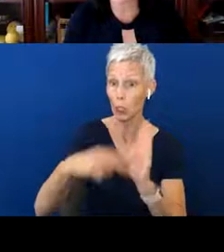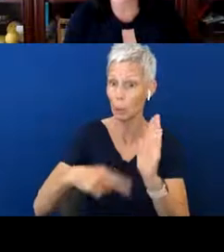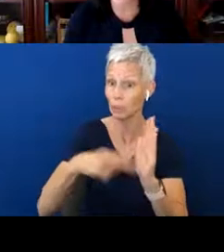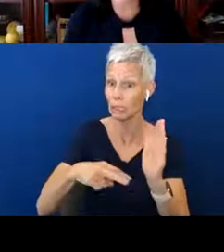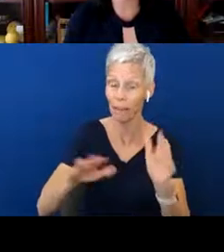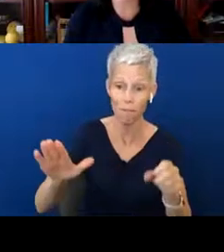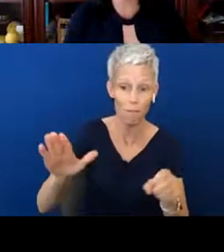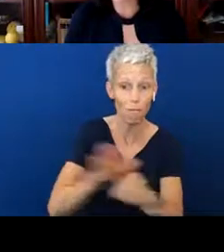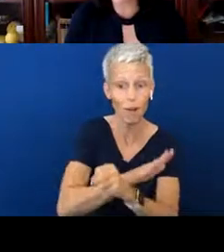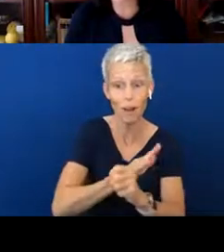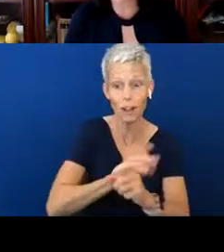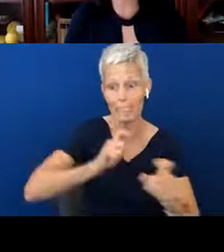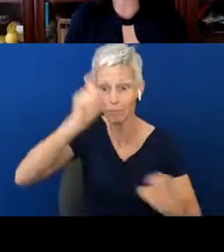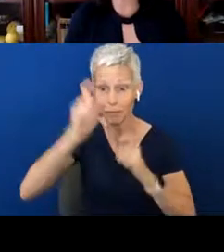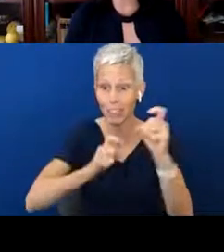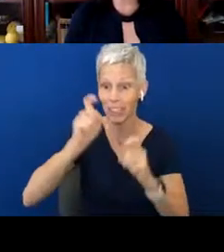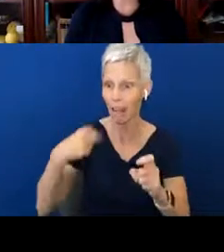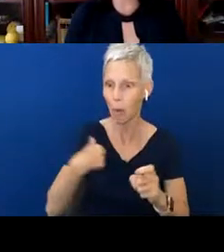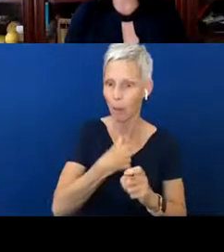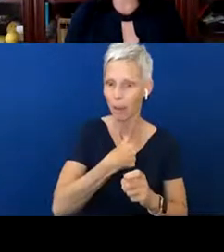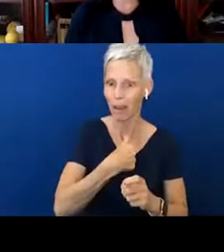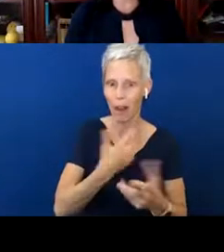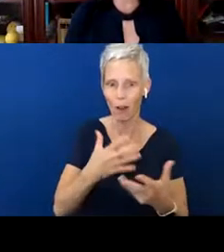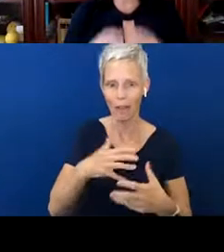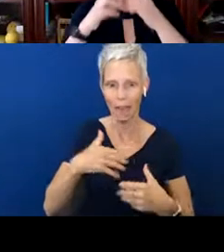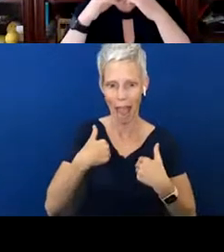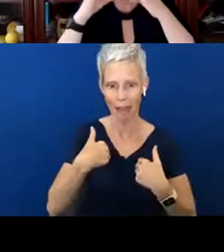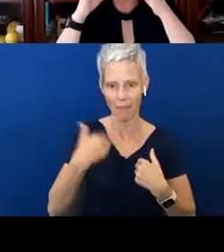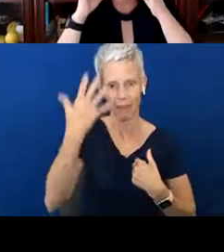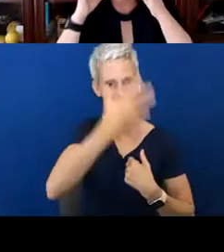we have? And like I say, it's another challenge if we're in a public place and we have a mask on,